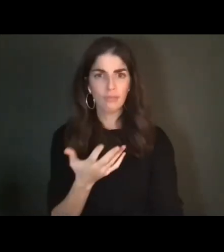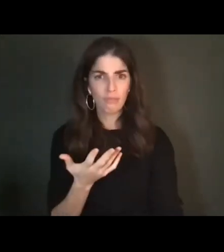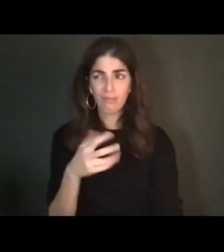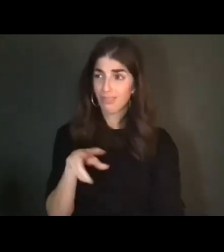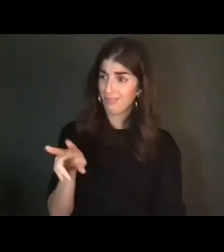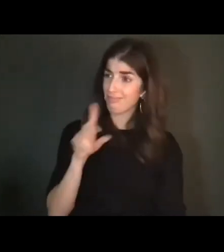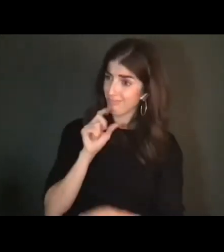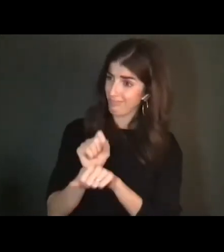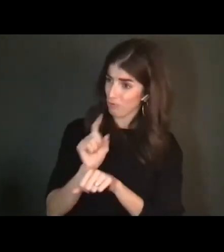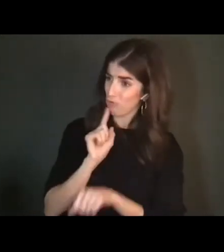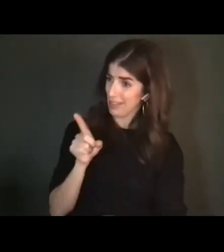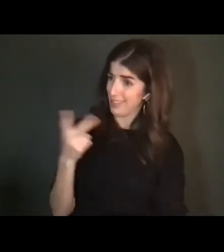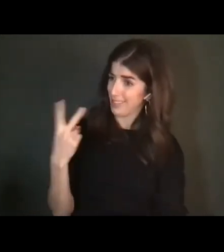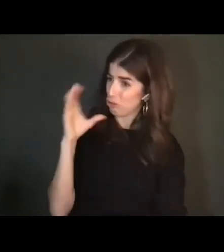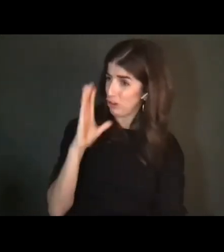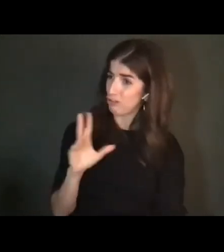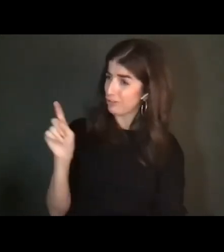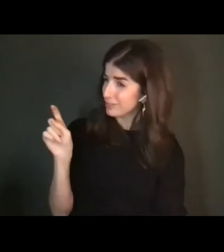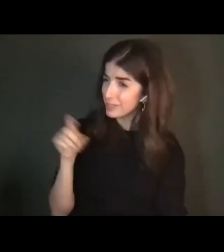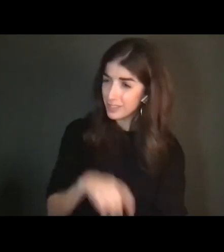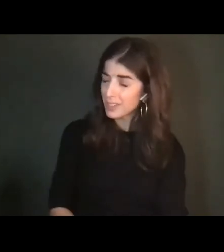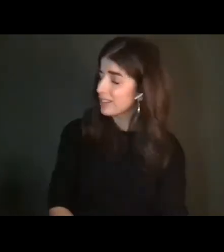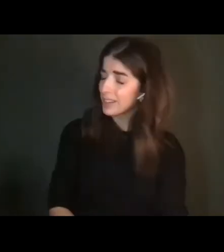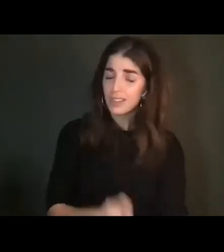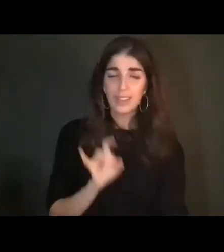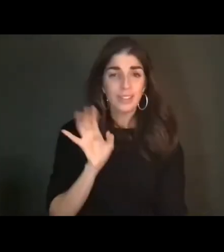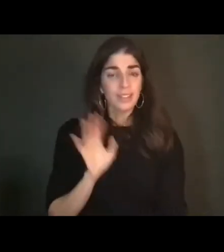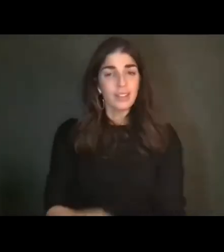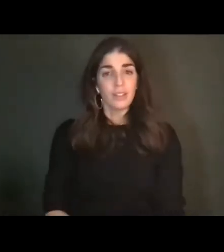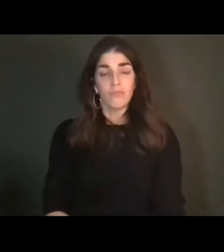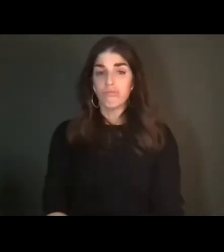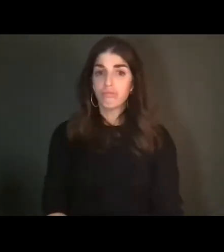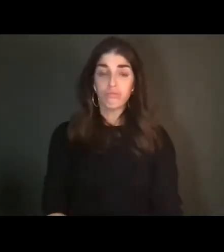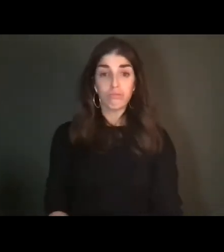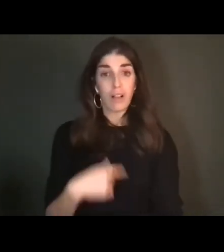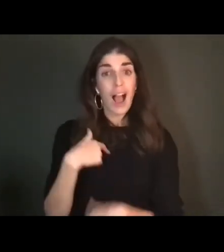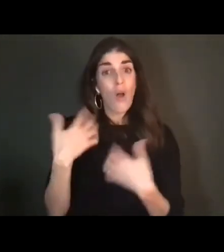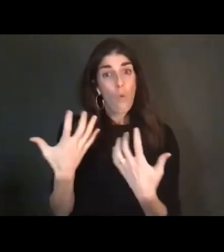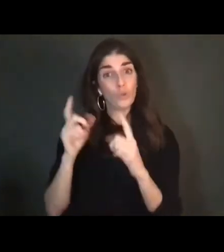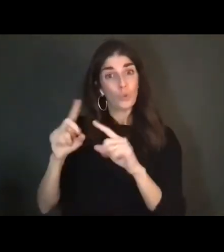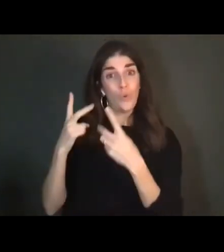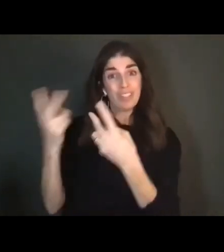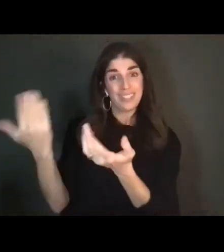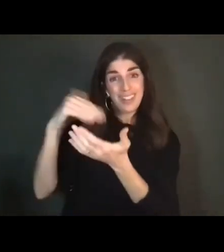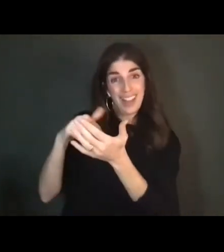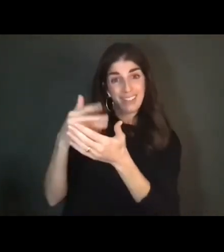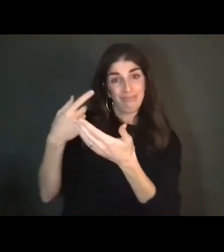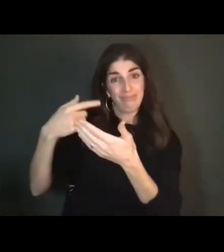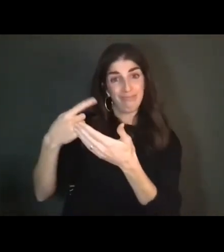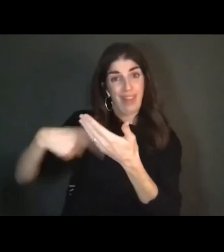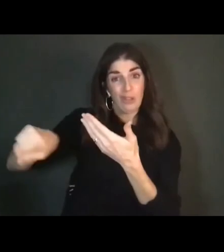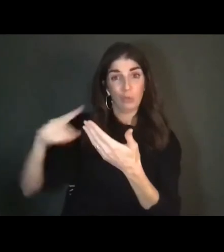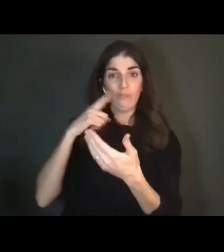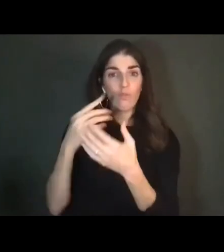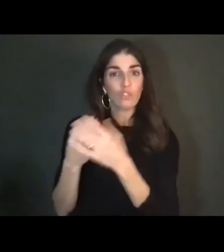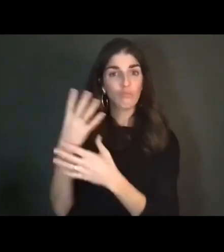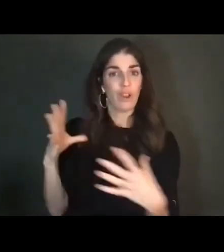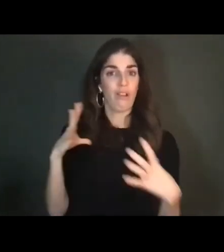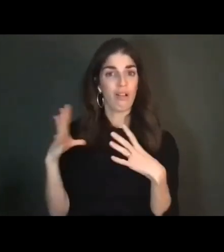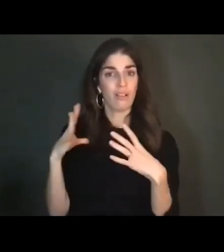like strangers? And I’m planning to go for spring holidays next weekend. And... a few